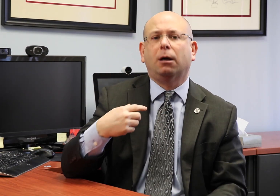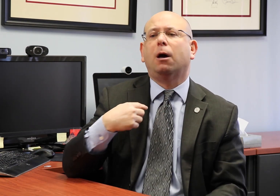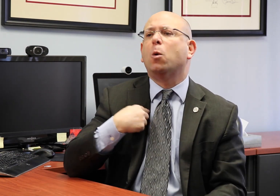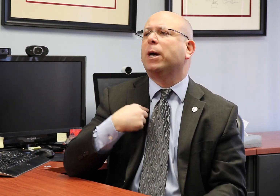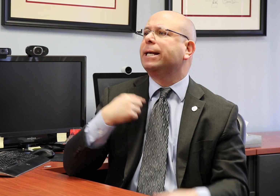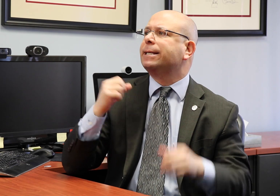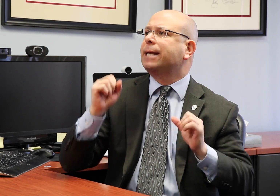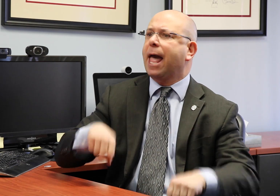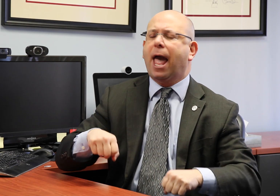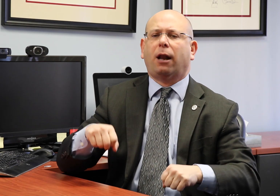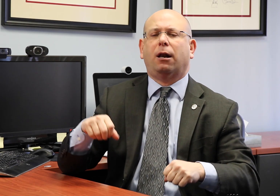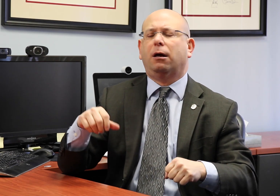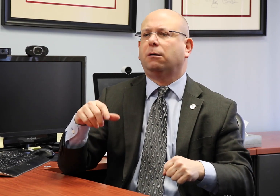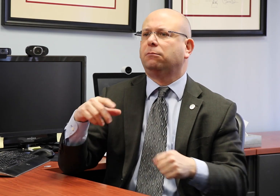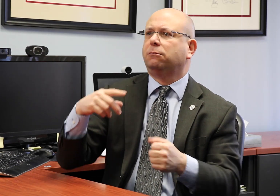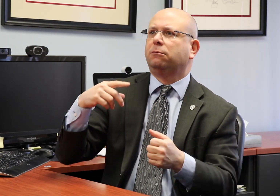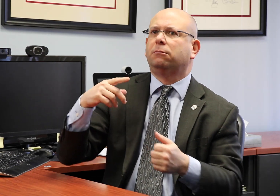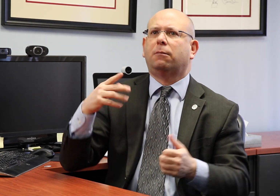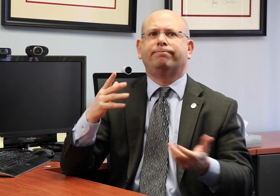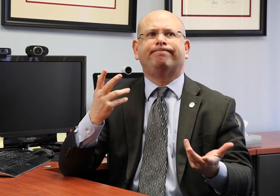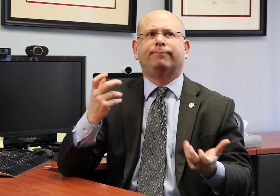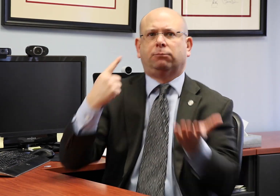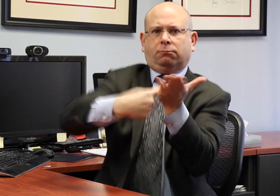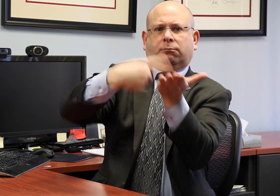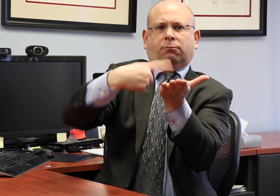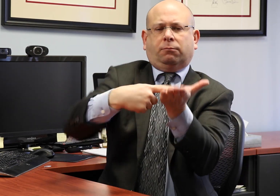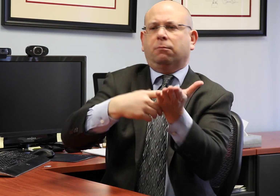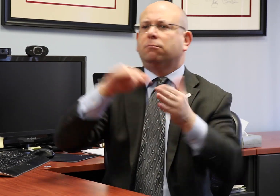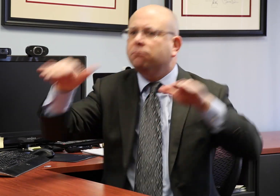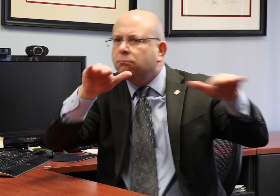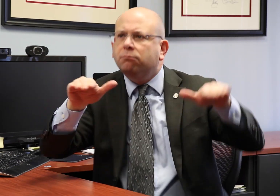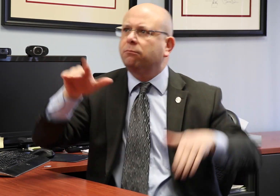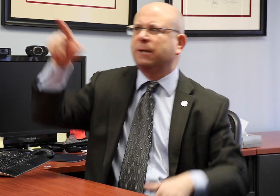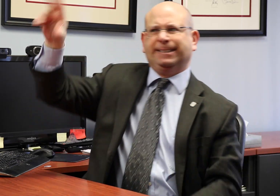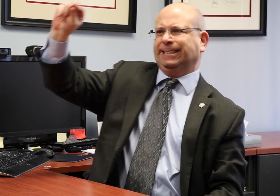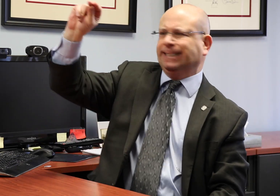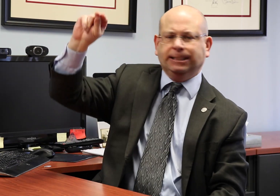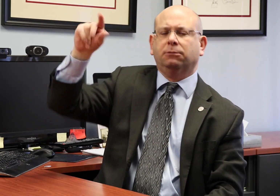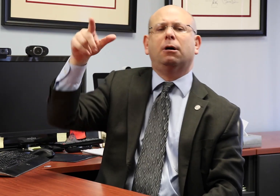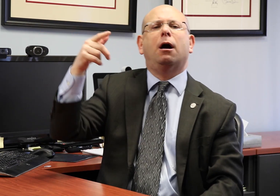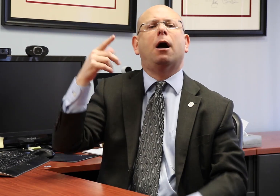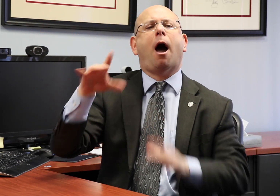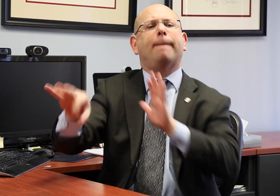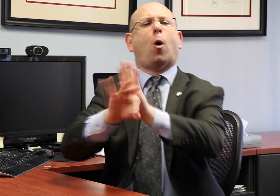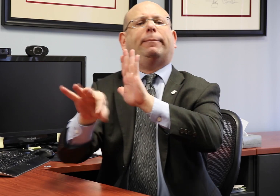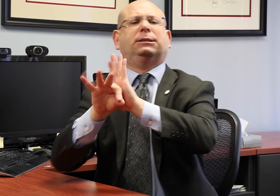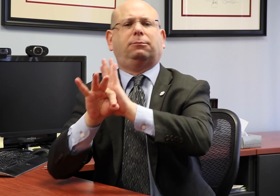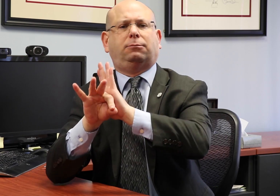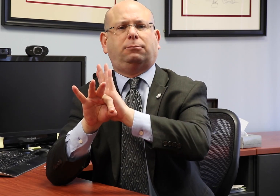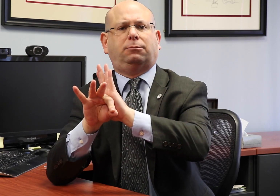is to communicate our position with the community about people who are being nominated for appointment